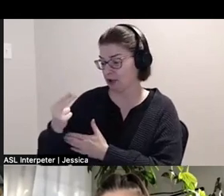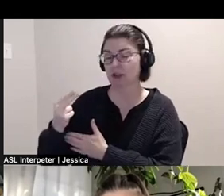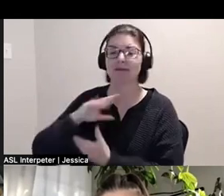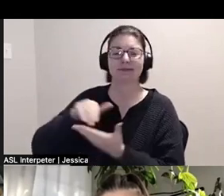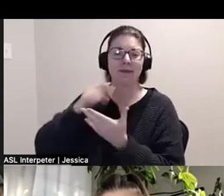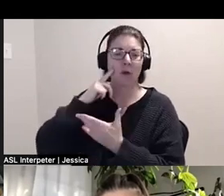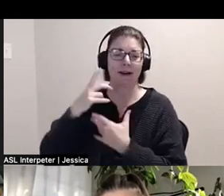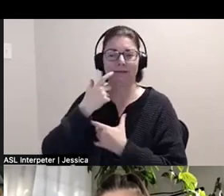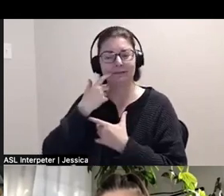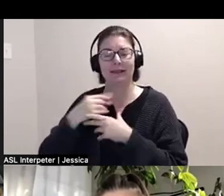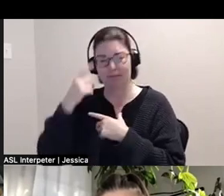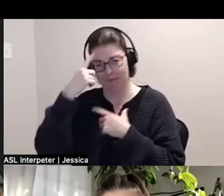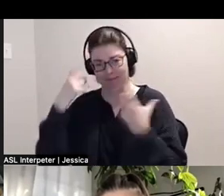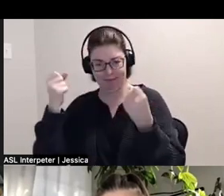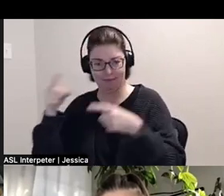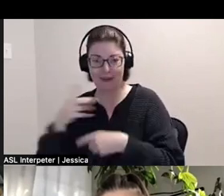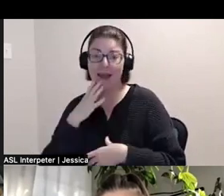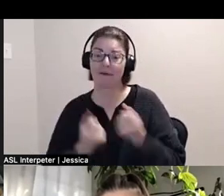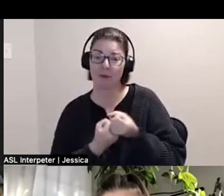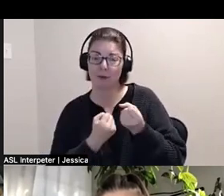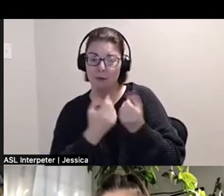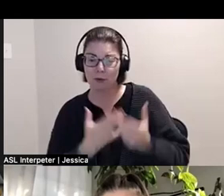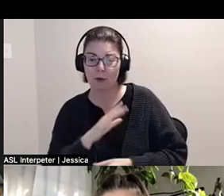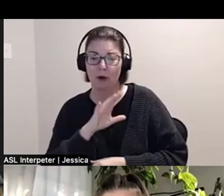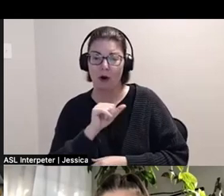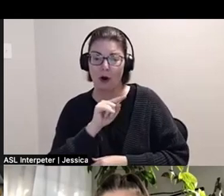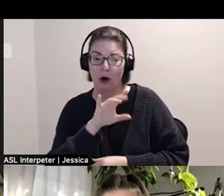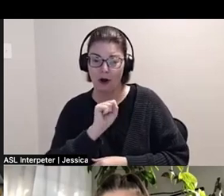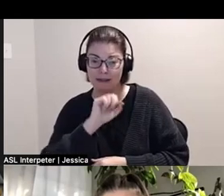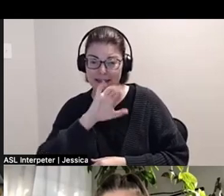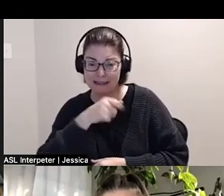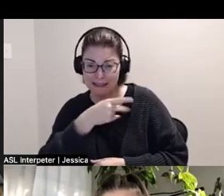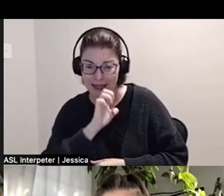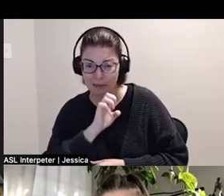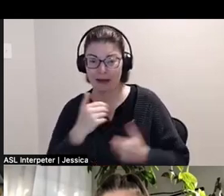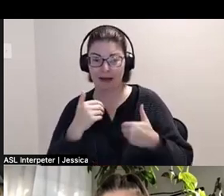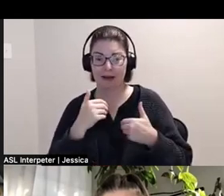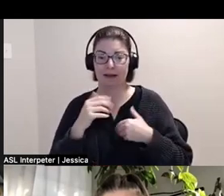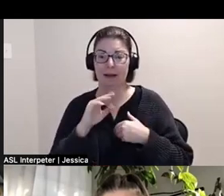Thank you our sponsors Artscape [Youngplace], Mini Giants Printing and Onboard Digital.